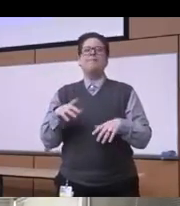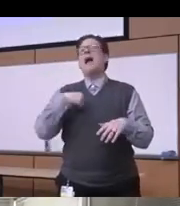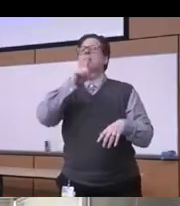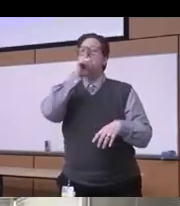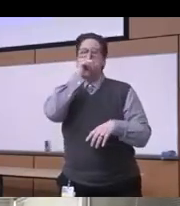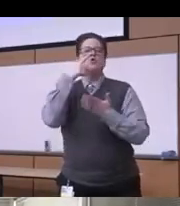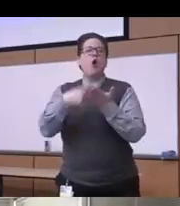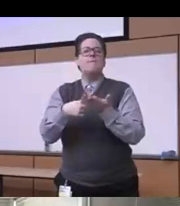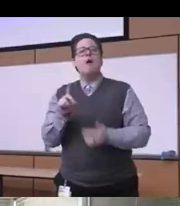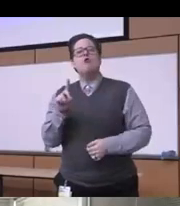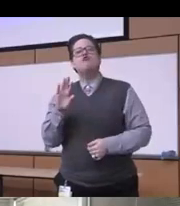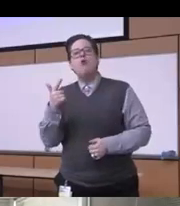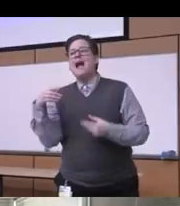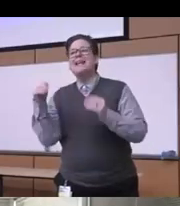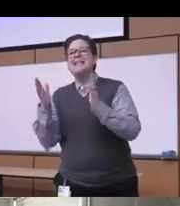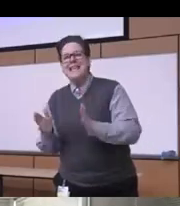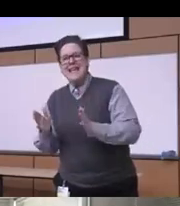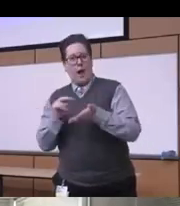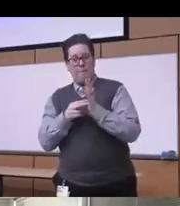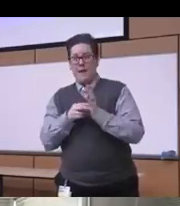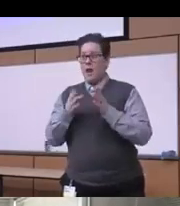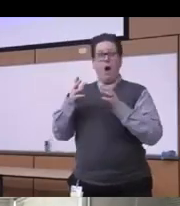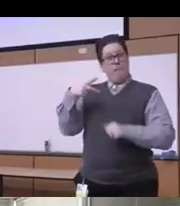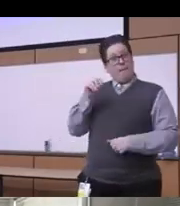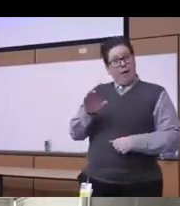about the people who end up suffering people of color one that we are suffering on people